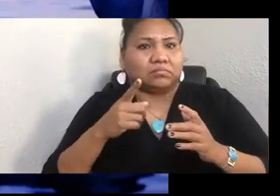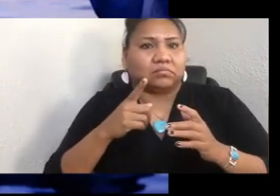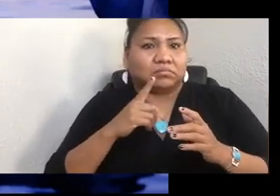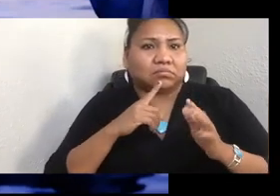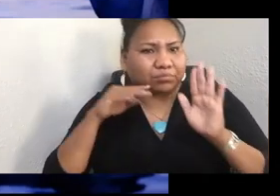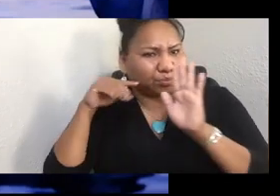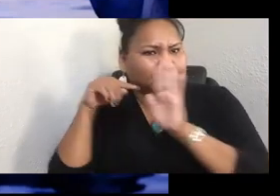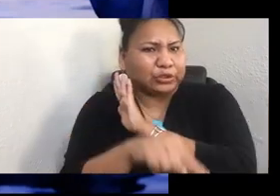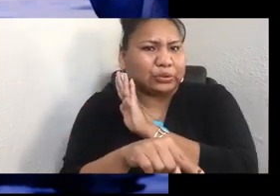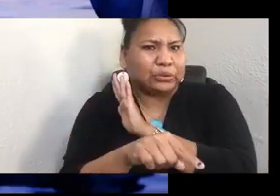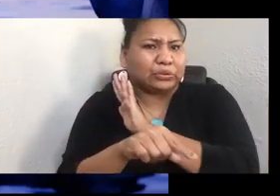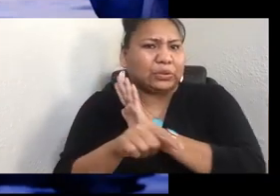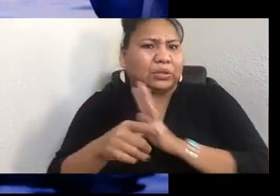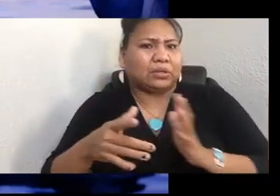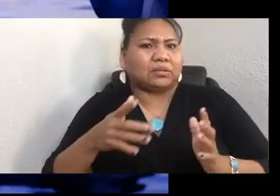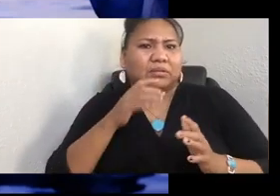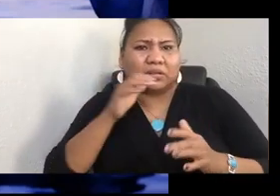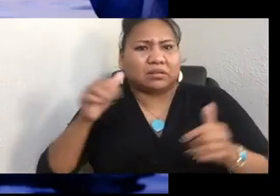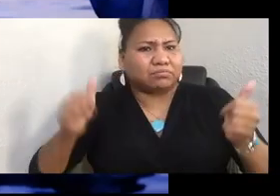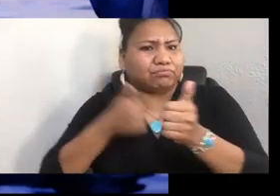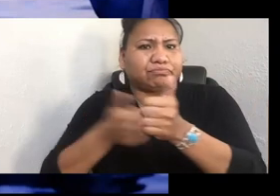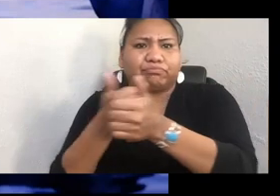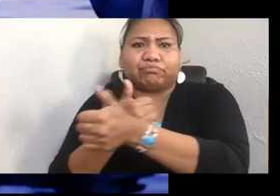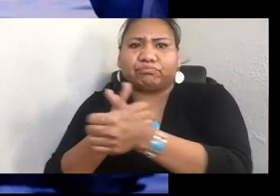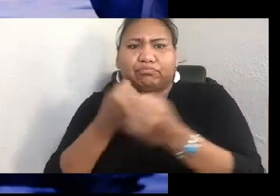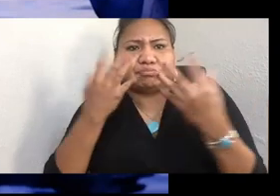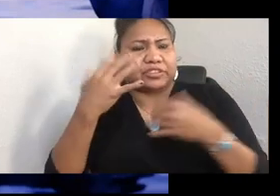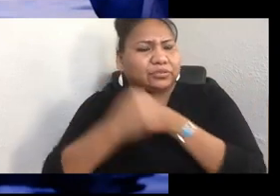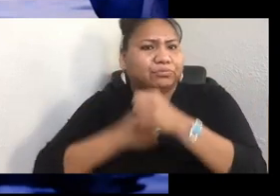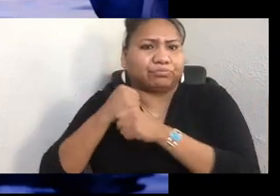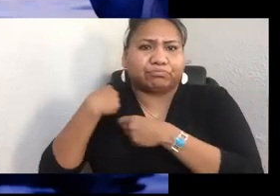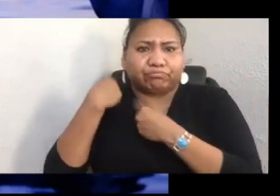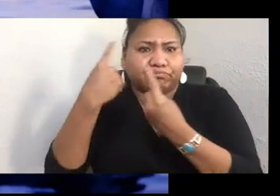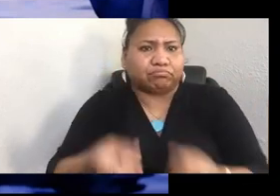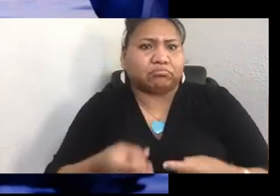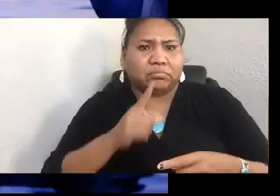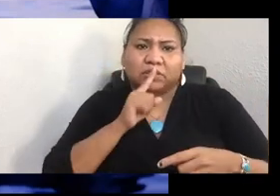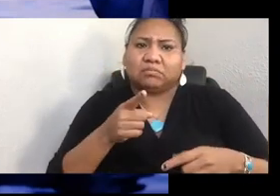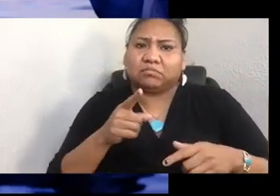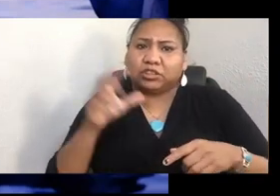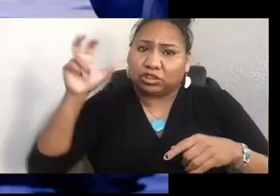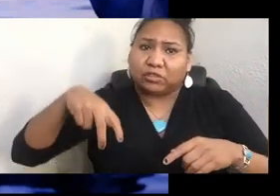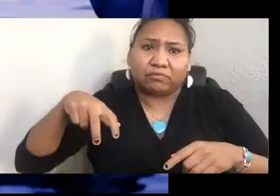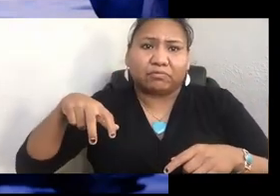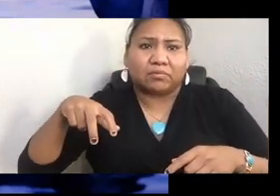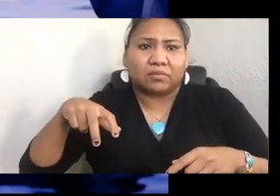They chased him around for many years and they took Chief Leschi. And they put him in the courthouse that still stands there today in Olympia.